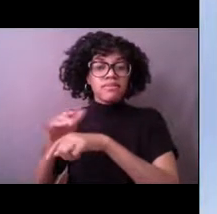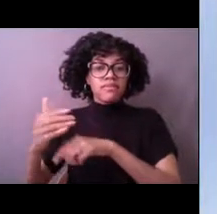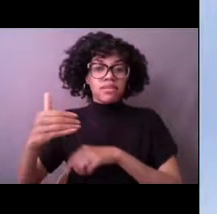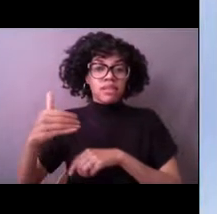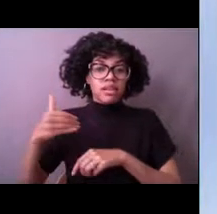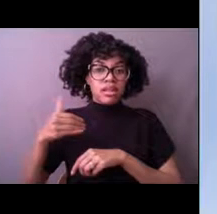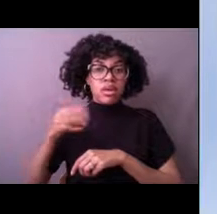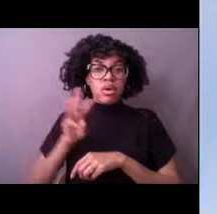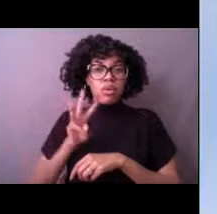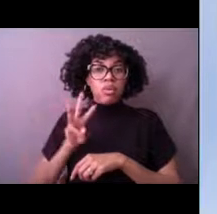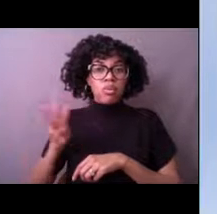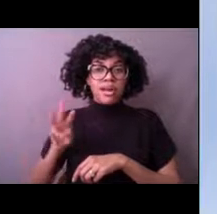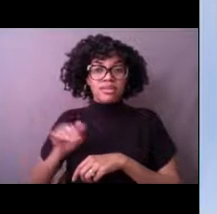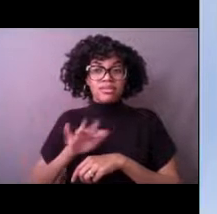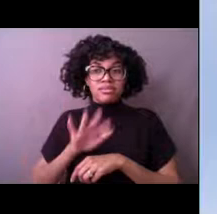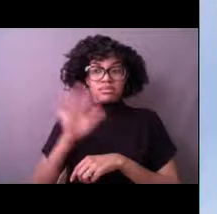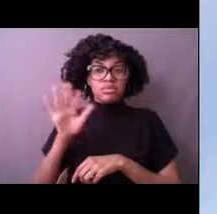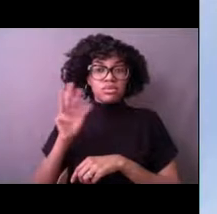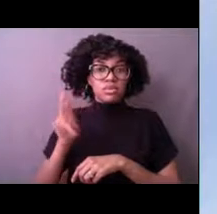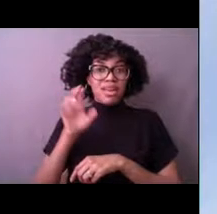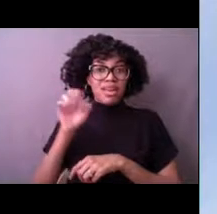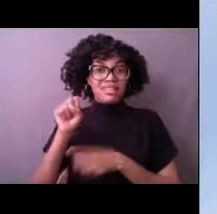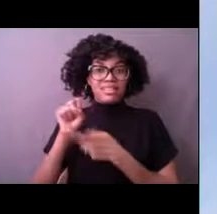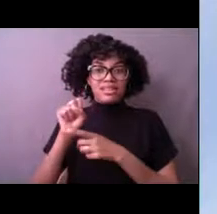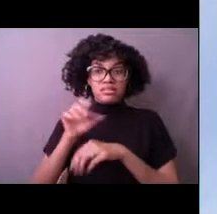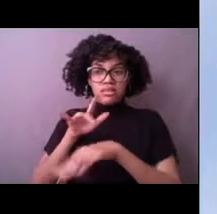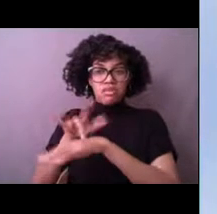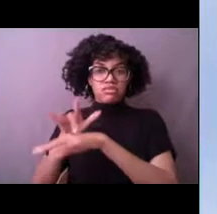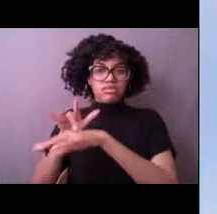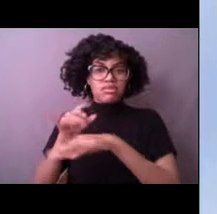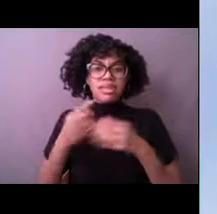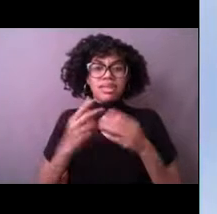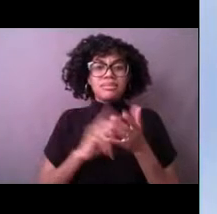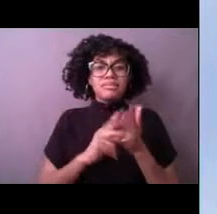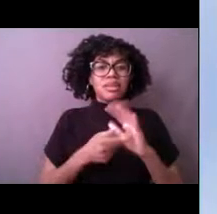So you can see just how much distance these tsunami waves cover